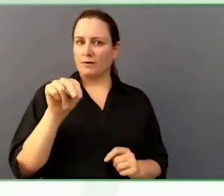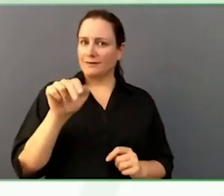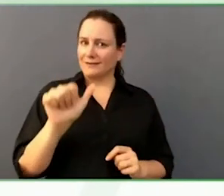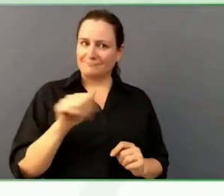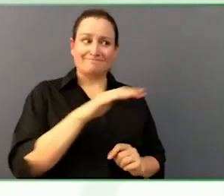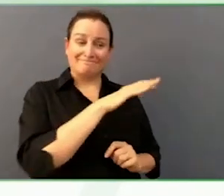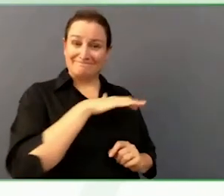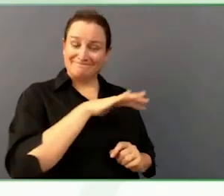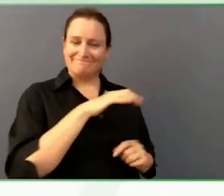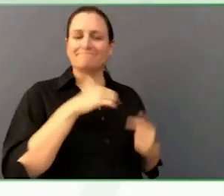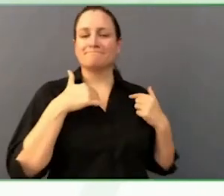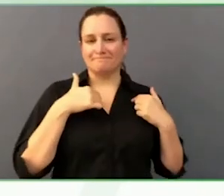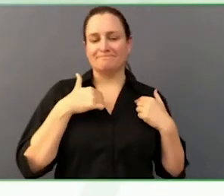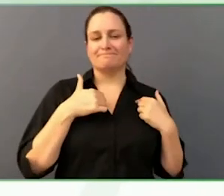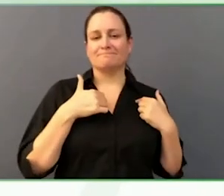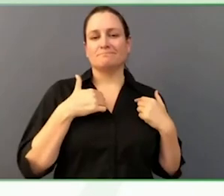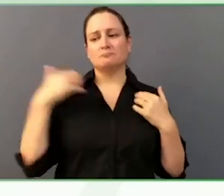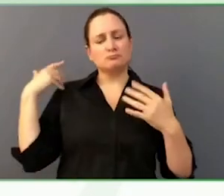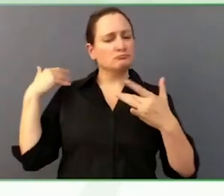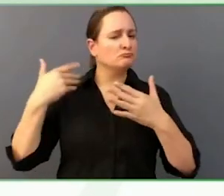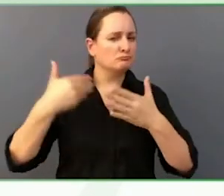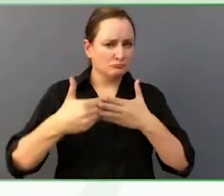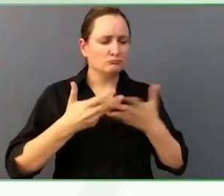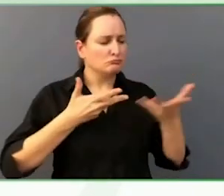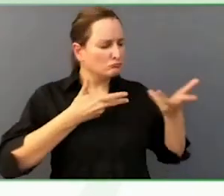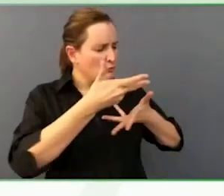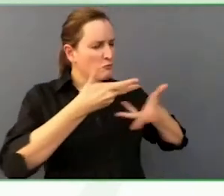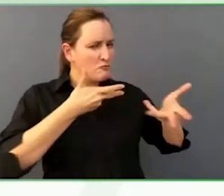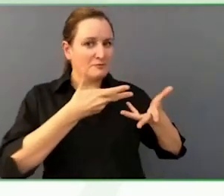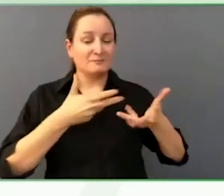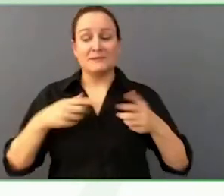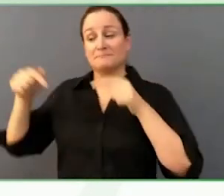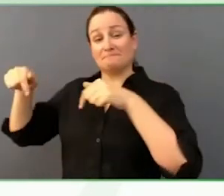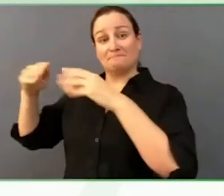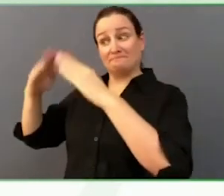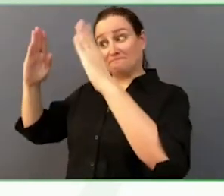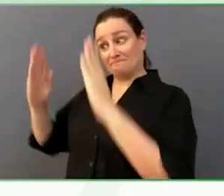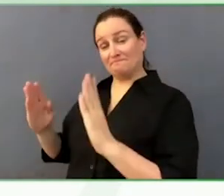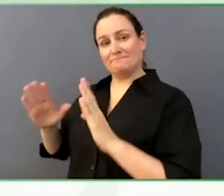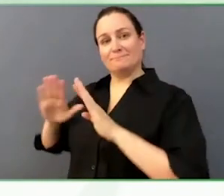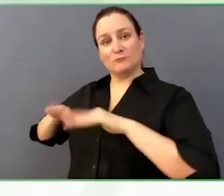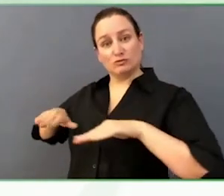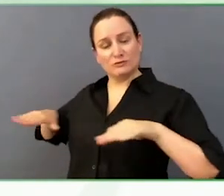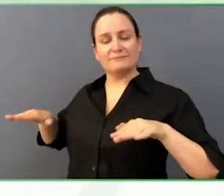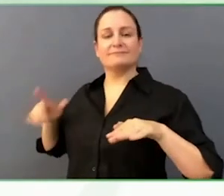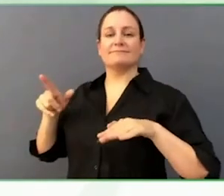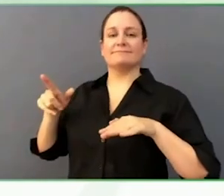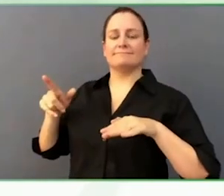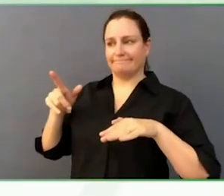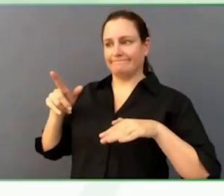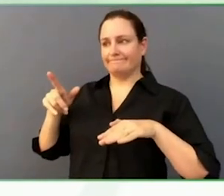for young adults and children with medical complexities and those with